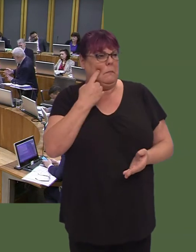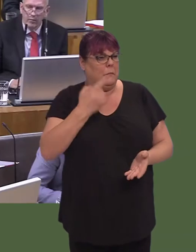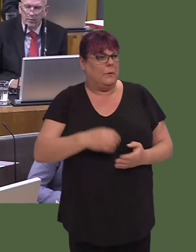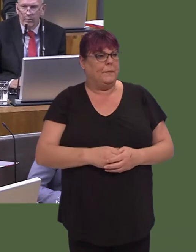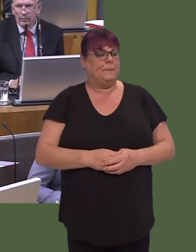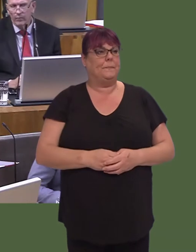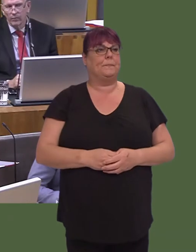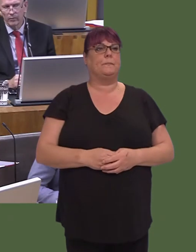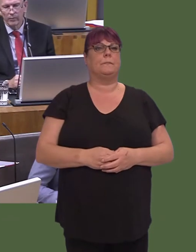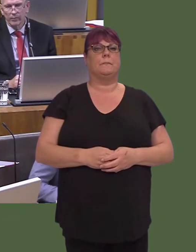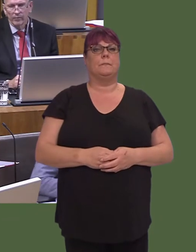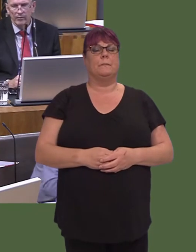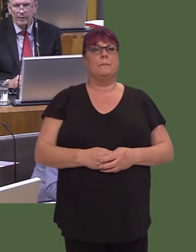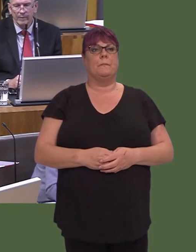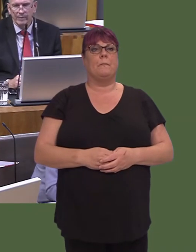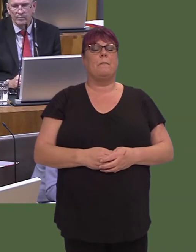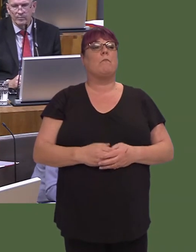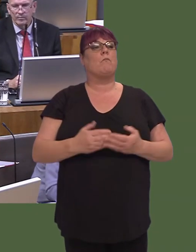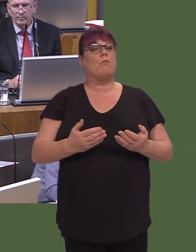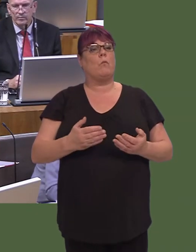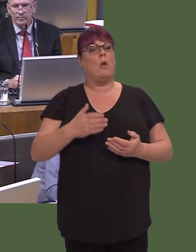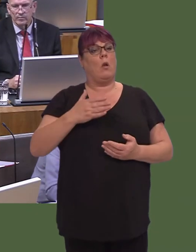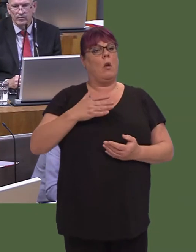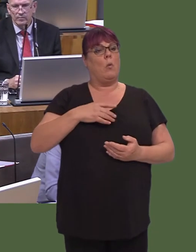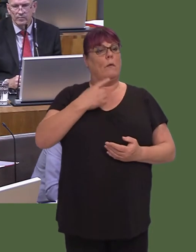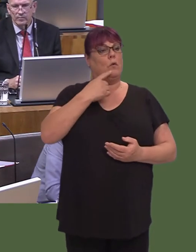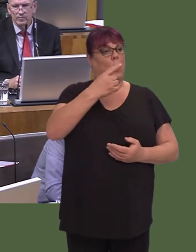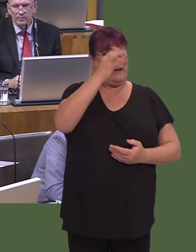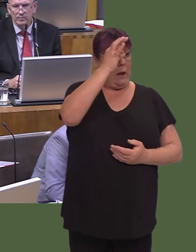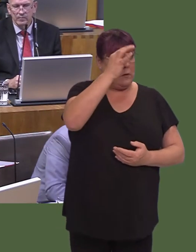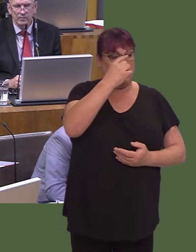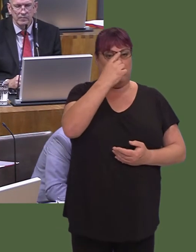ar ail gartrefi, rydym ni wedi sicrhau bod y rheini sydd yn prynu ail gartrefi yn talu